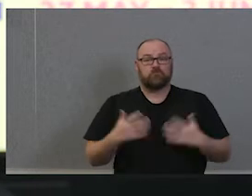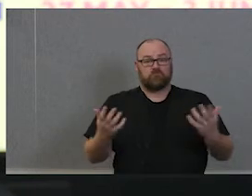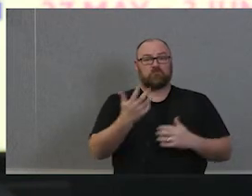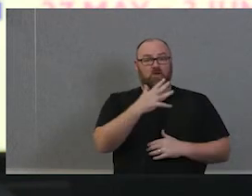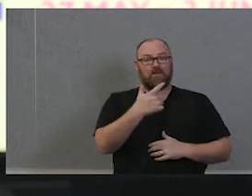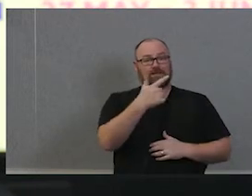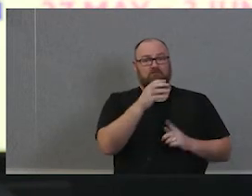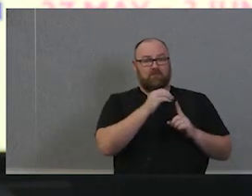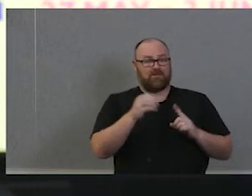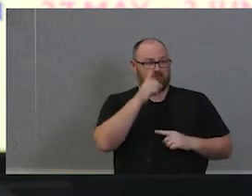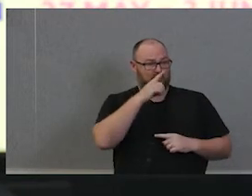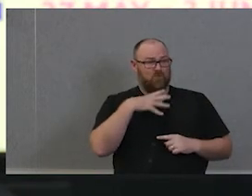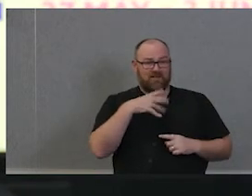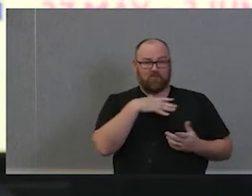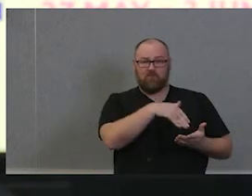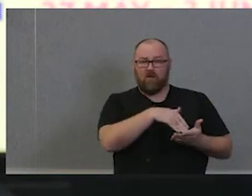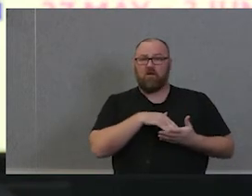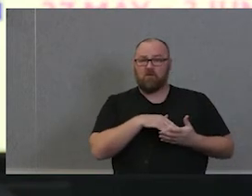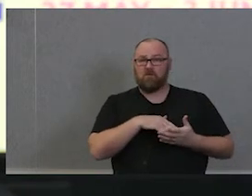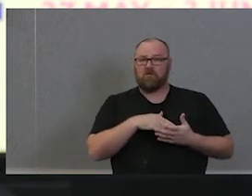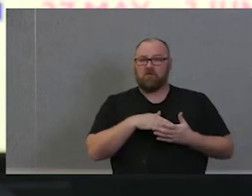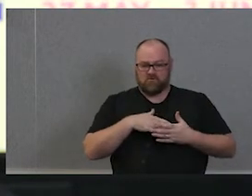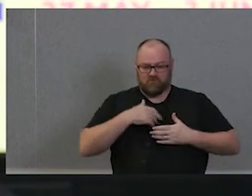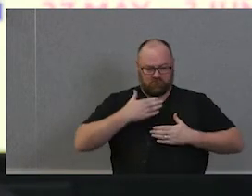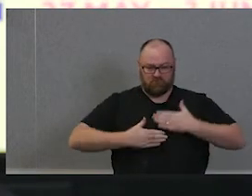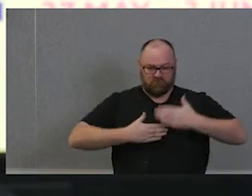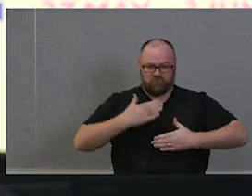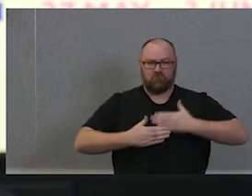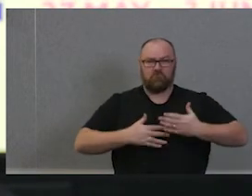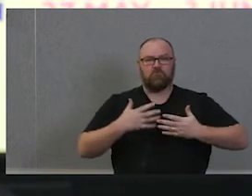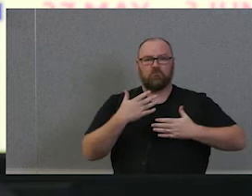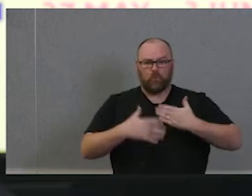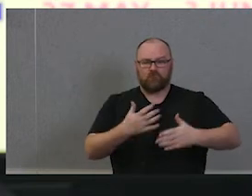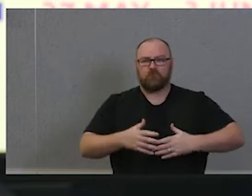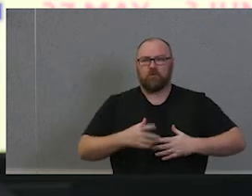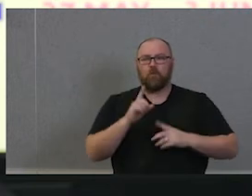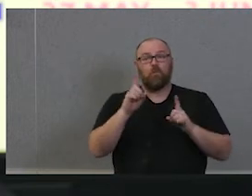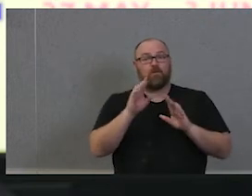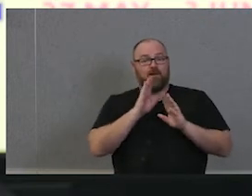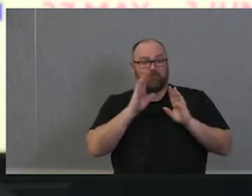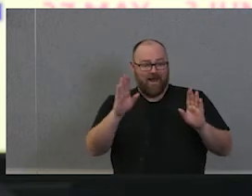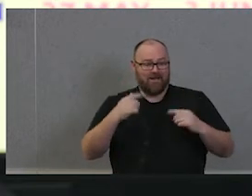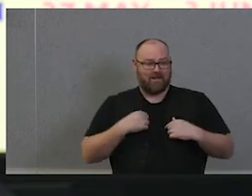people get cracking and get things moving. And the most amazing thing is that there are many on journey, and